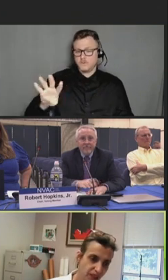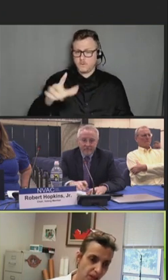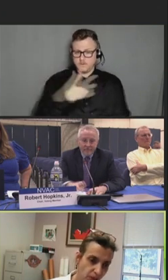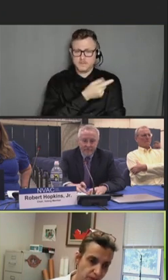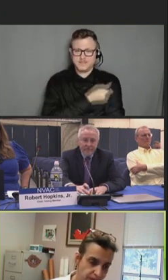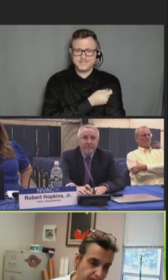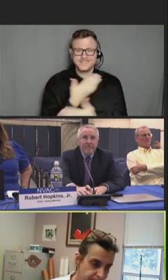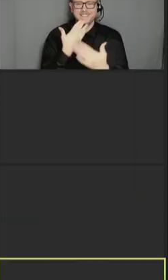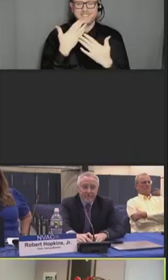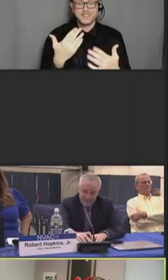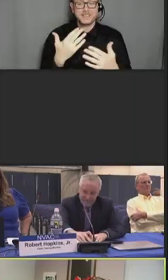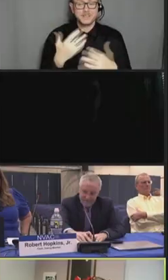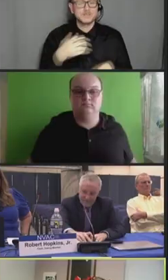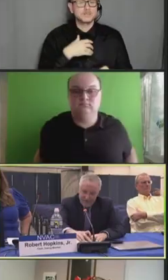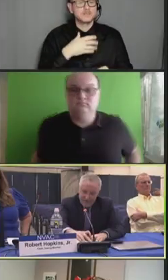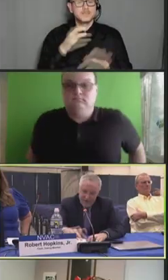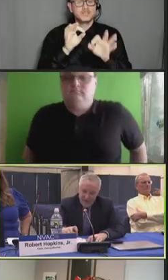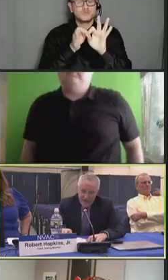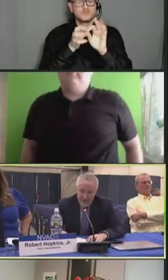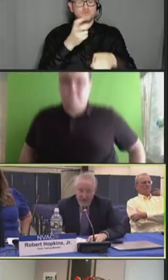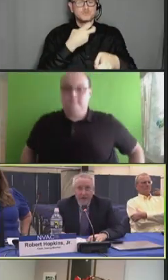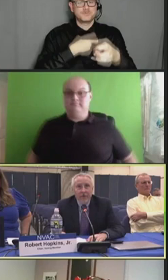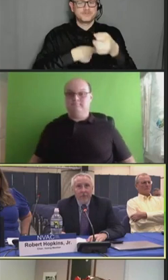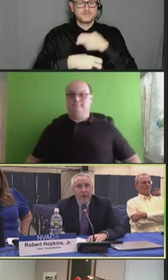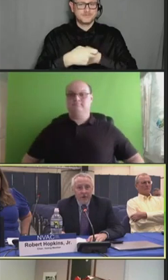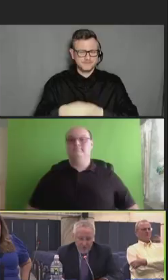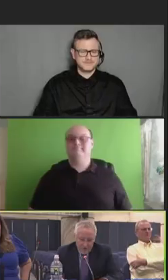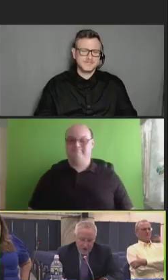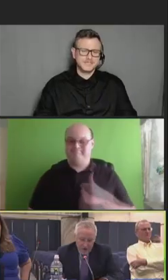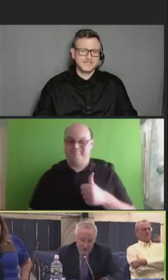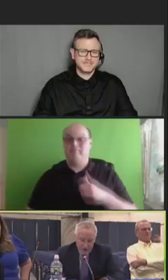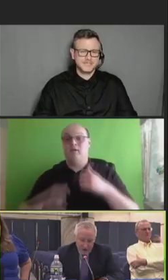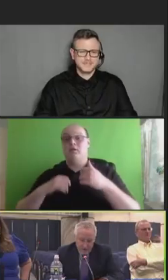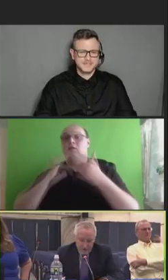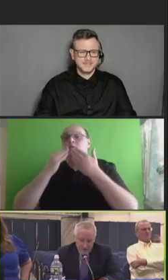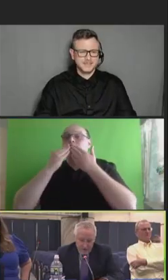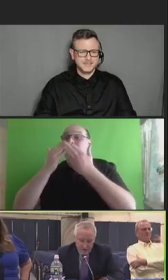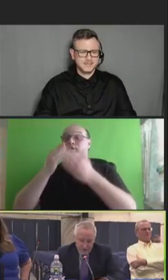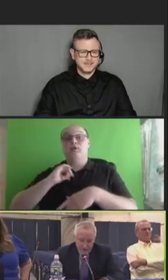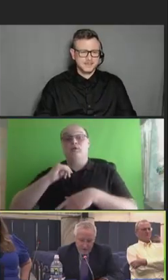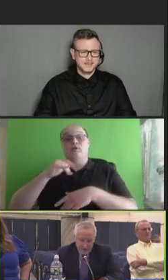Robert Hopkins, Jr.: Thank you very much. Next is ACCV.